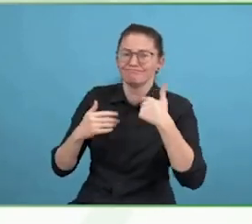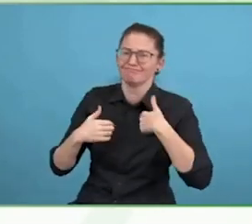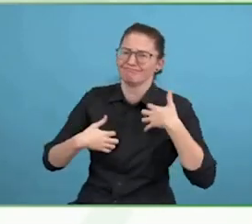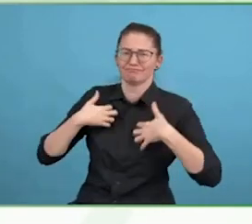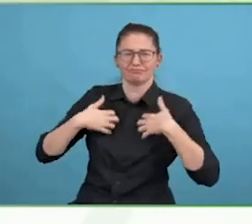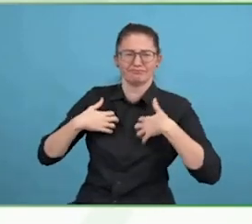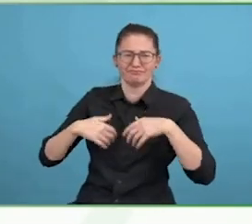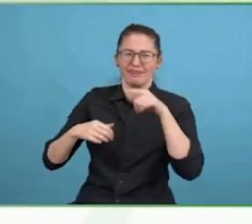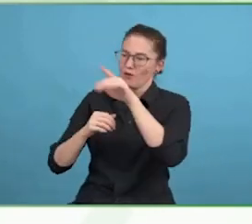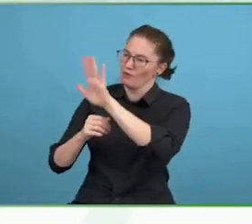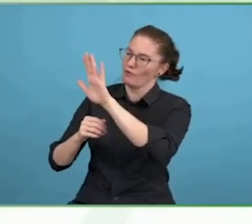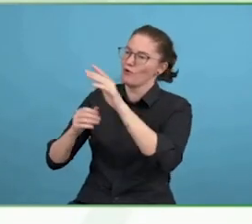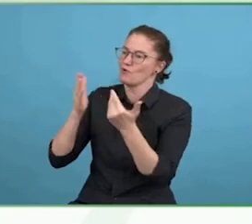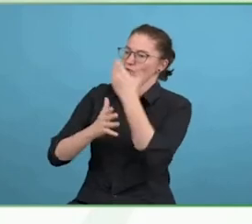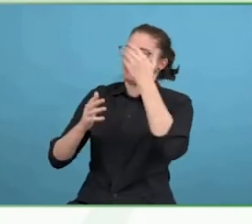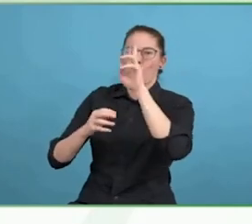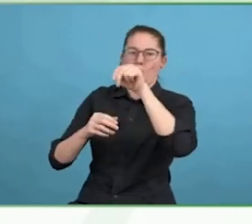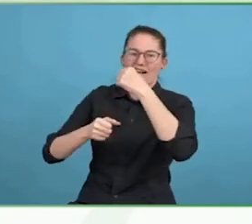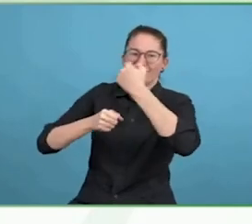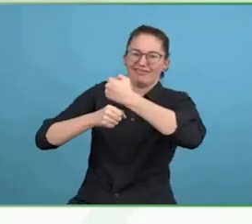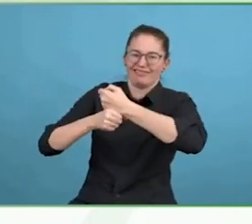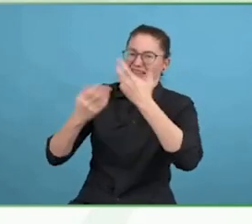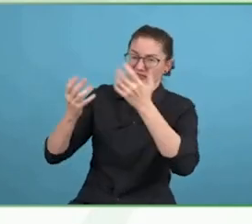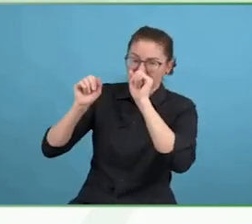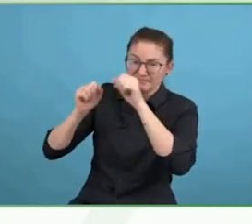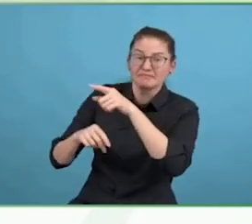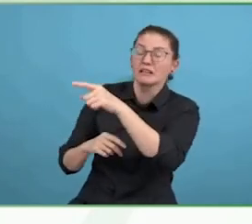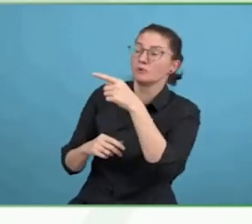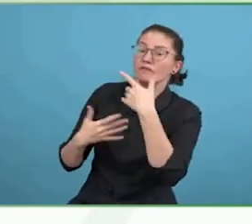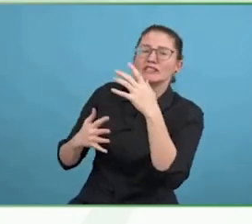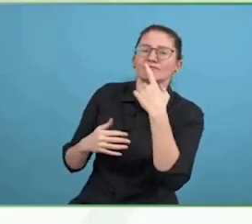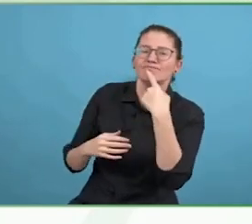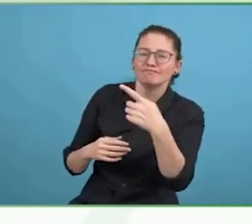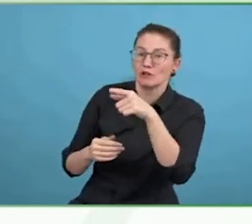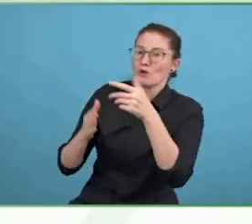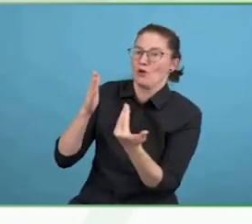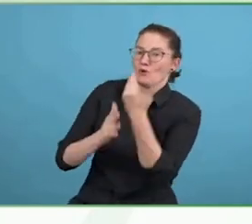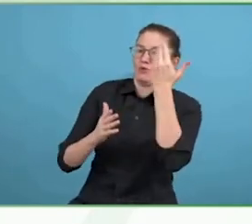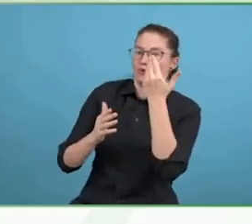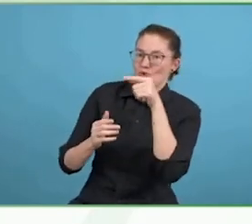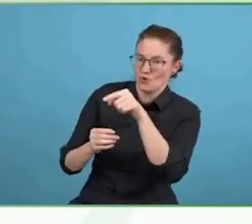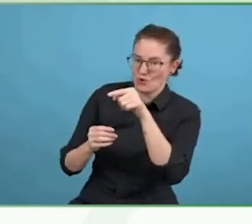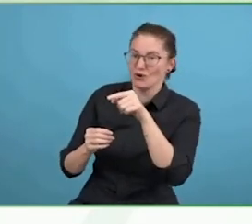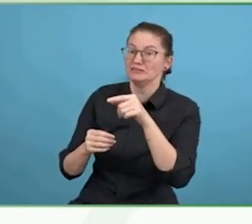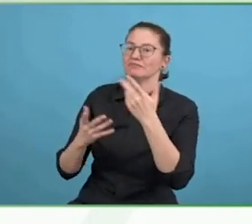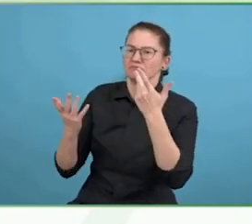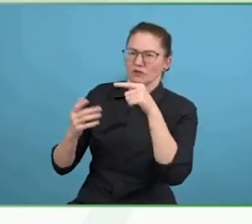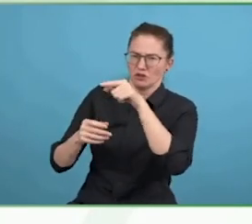together, creating connections between UN organisations but other large NGOs.